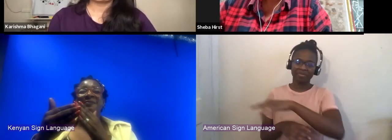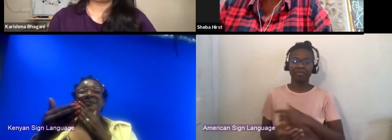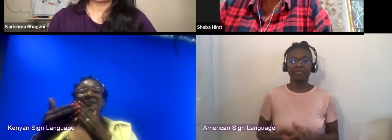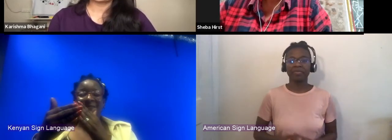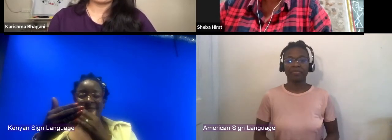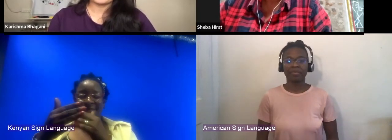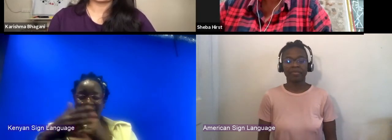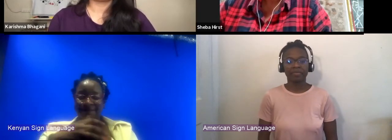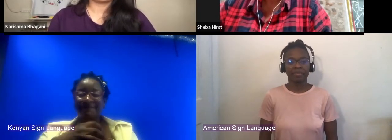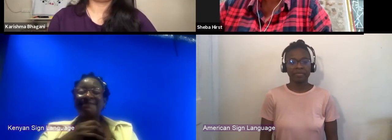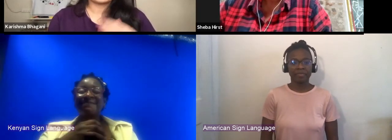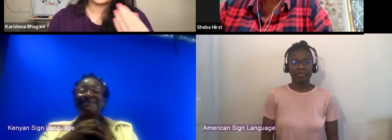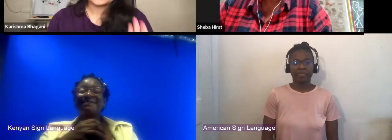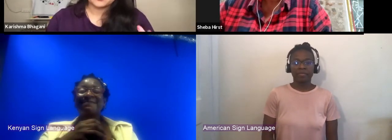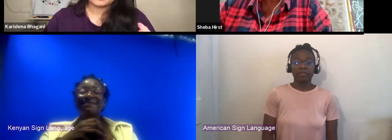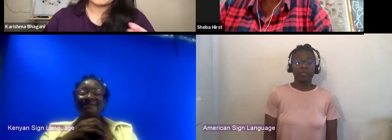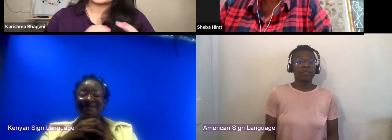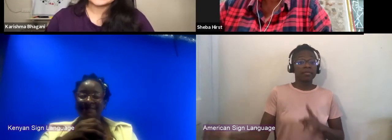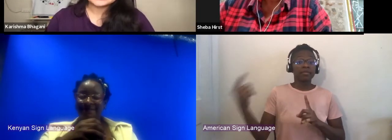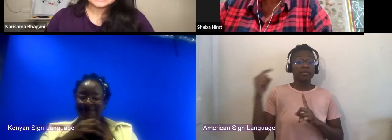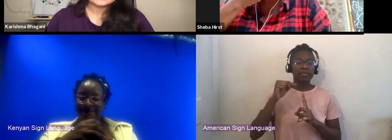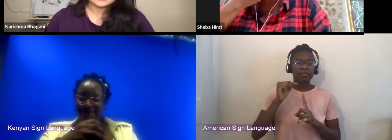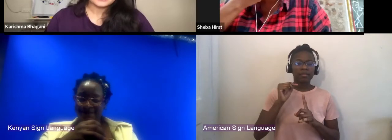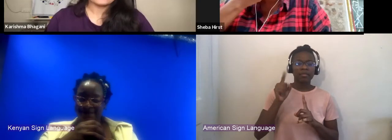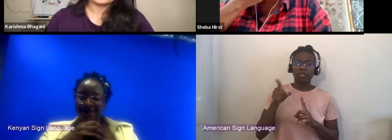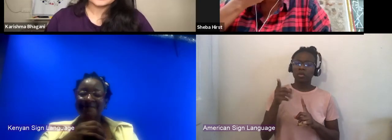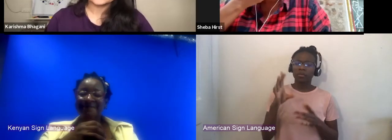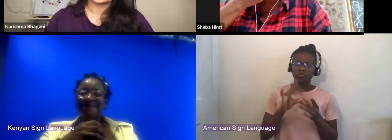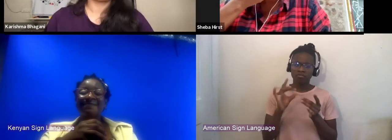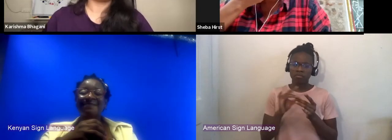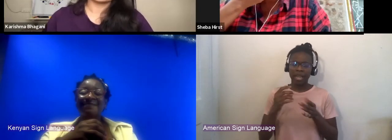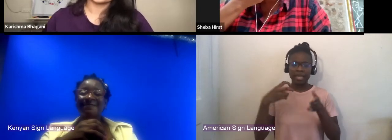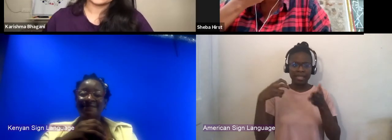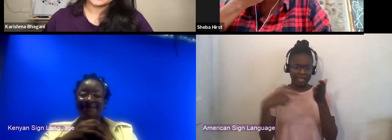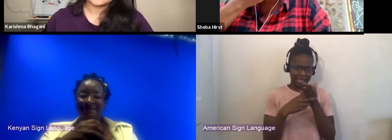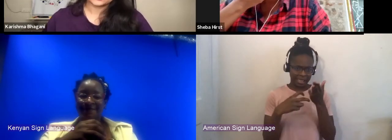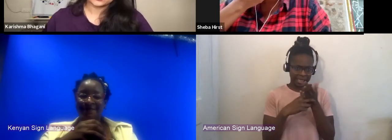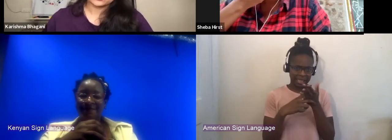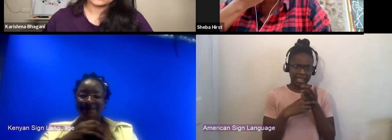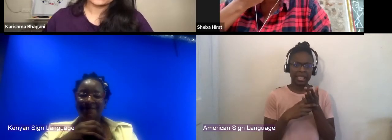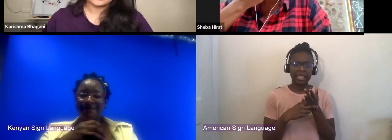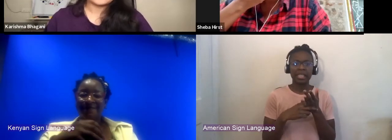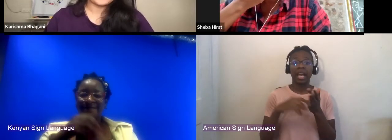But just to go back to one thing that you spoke about ticketing and how that is so central to the work that you do